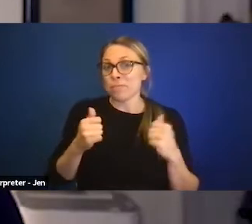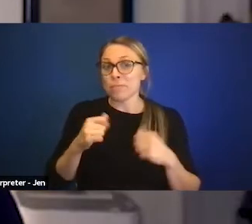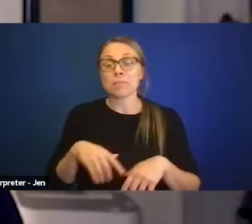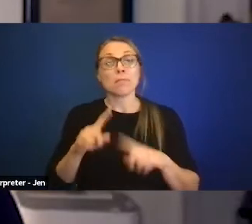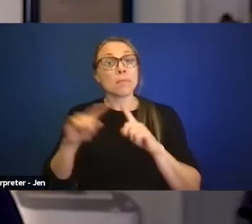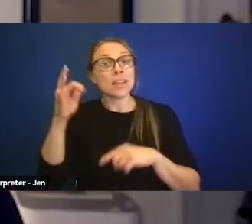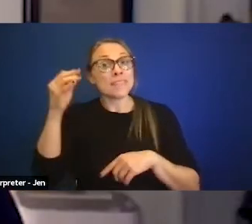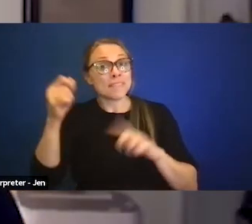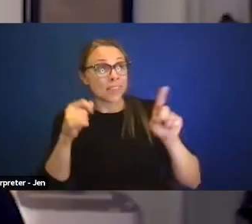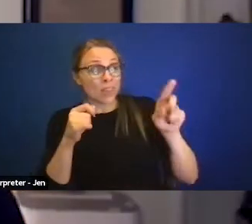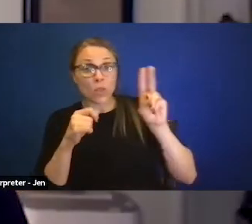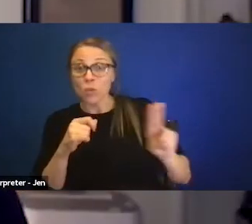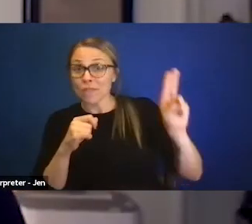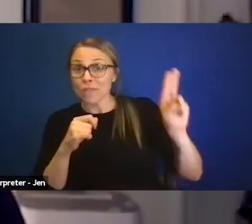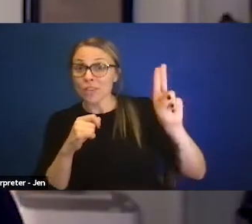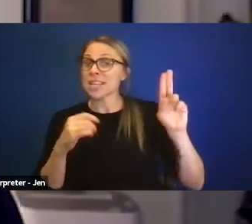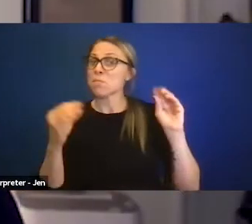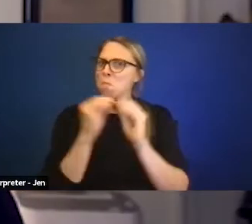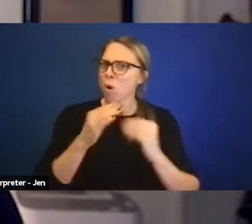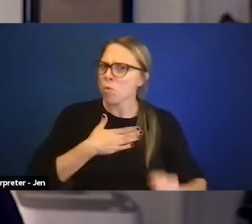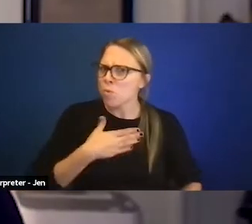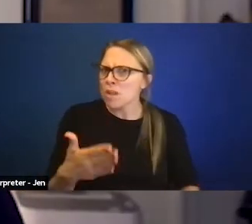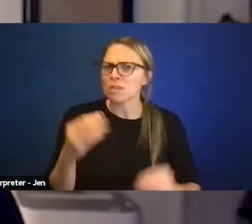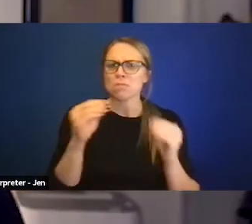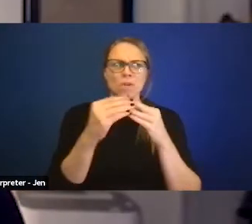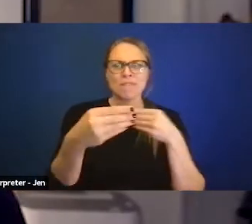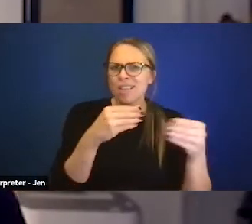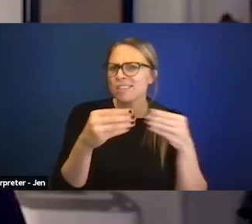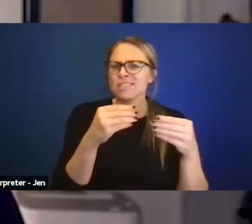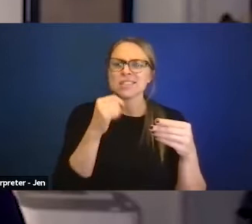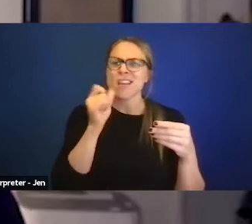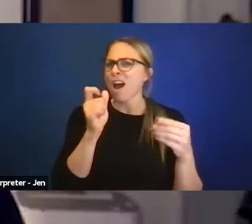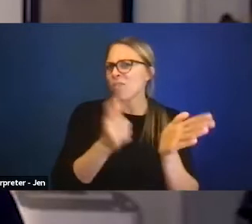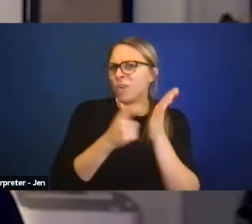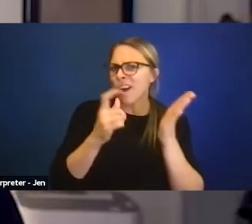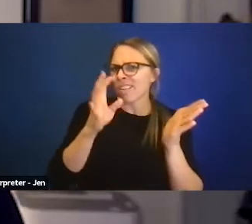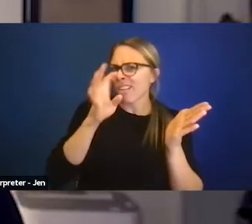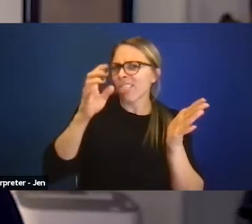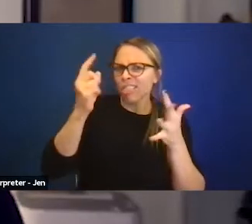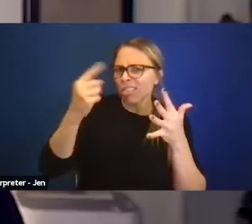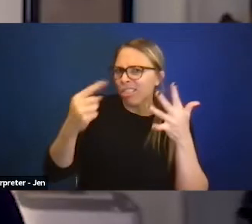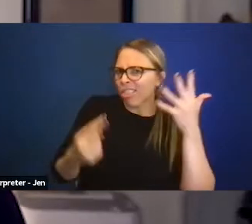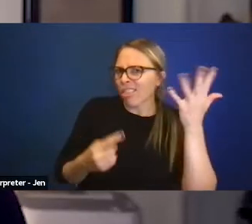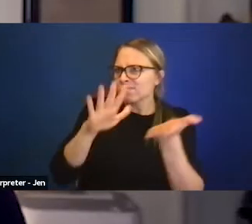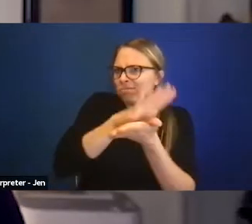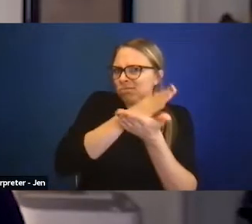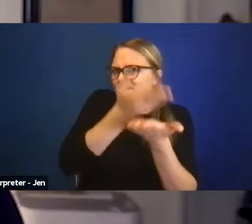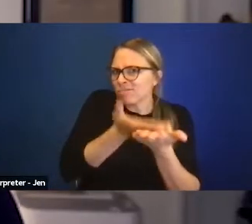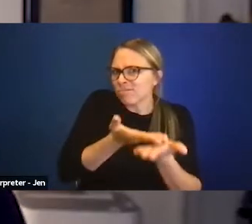of support they provide and don't require this onerous amount of work to be able to determine disability.